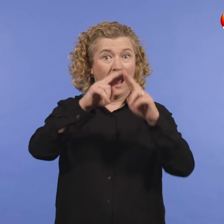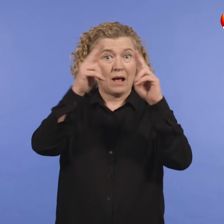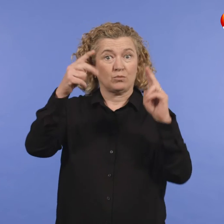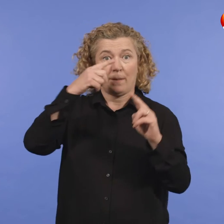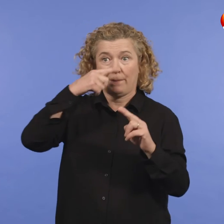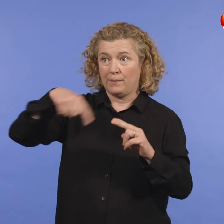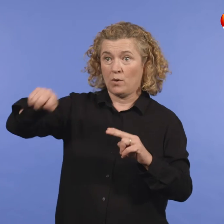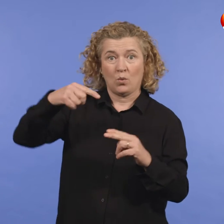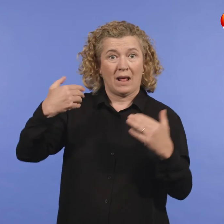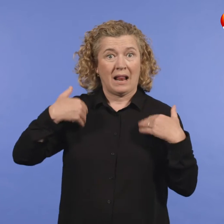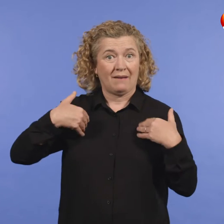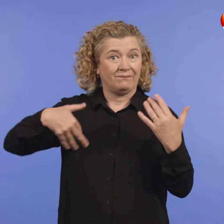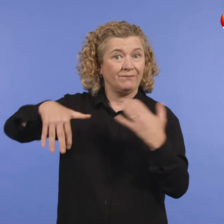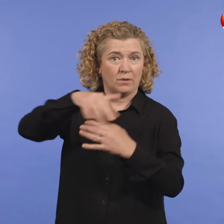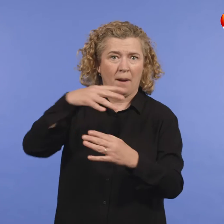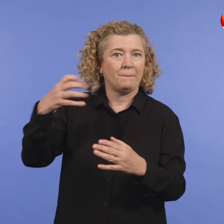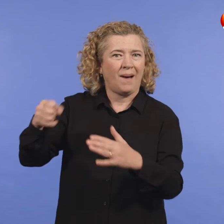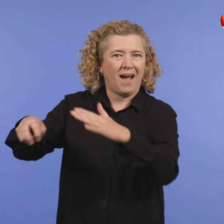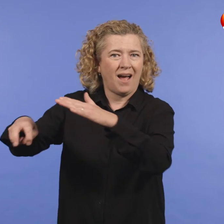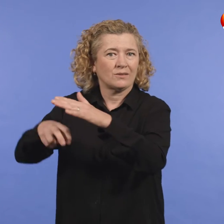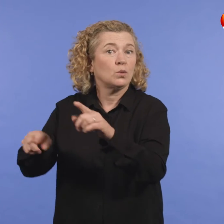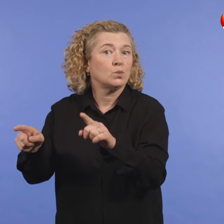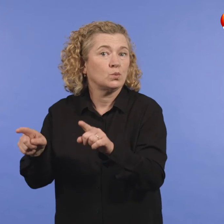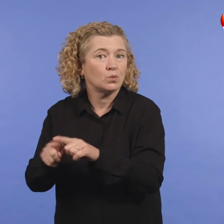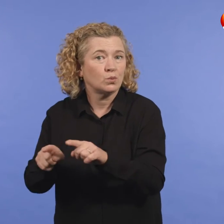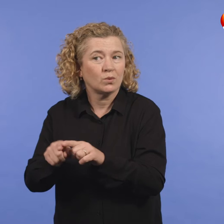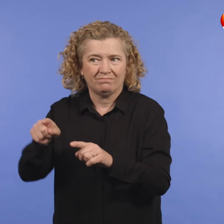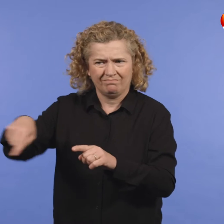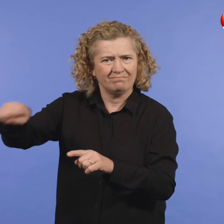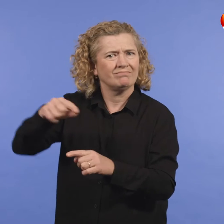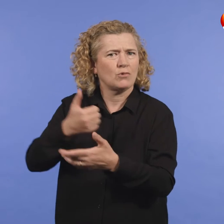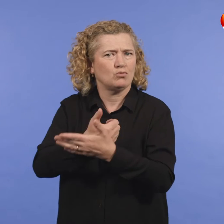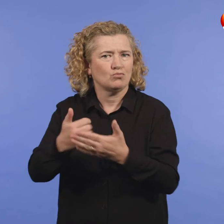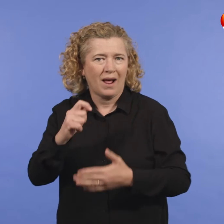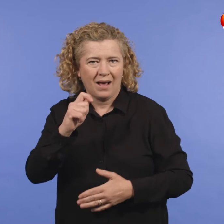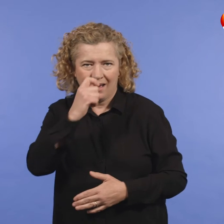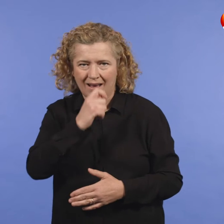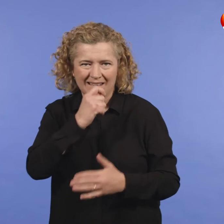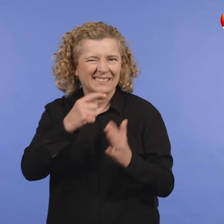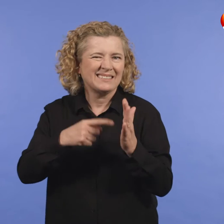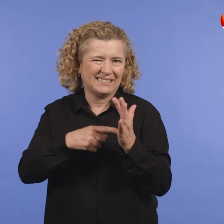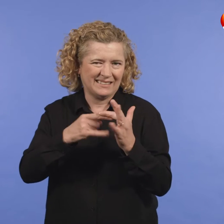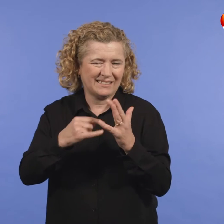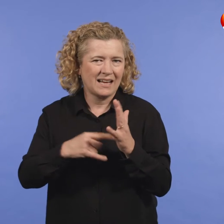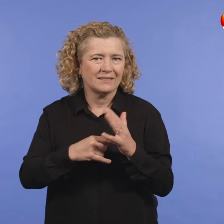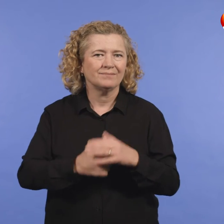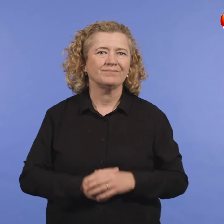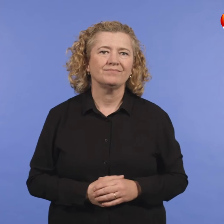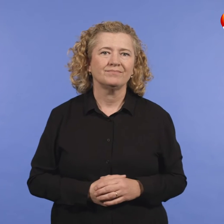Your household contacts must isolate for 7 days and take regular tests.